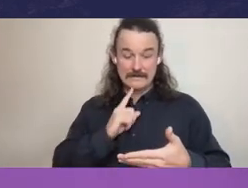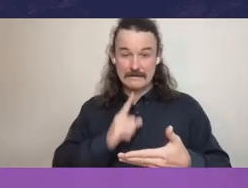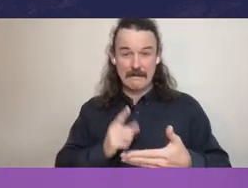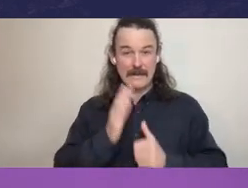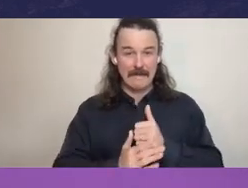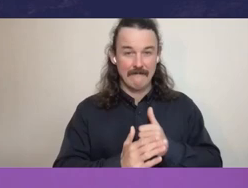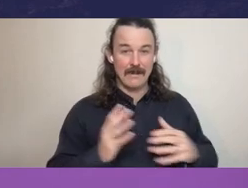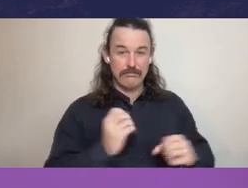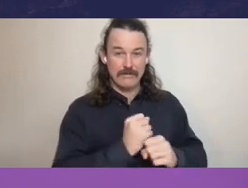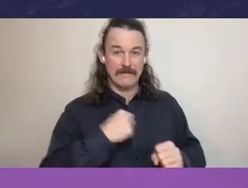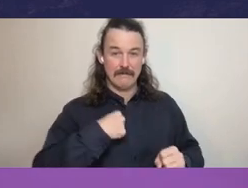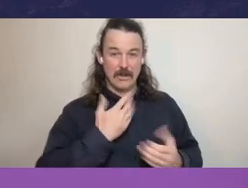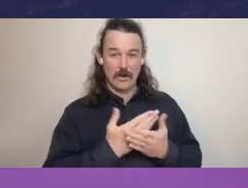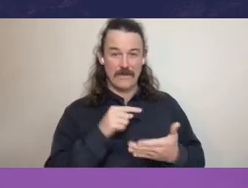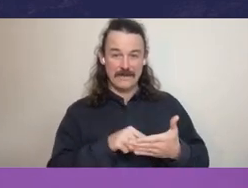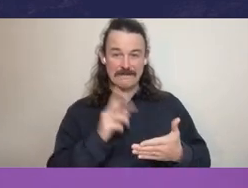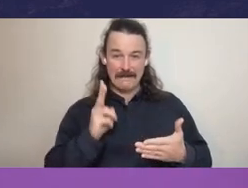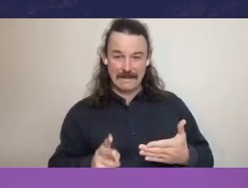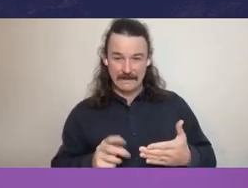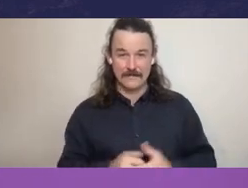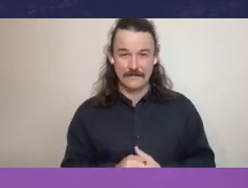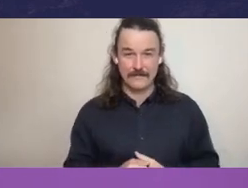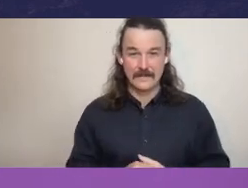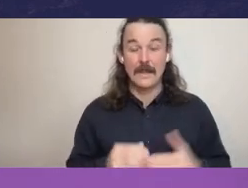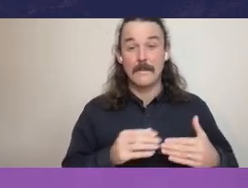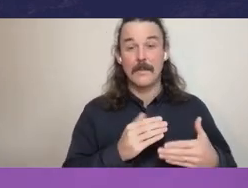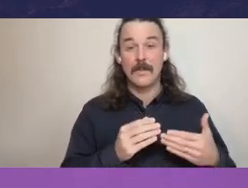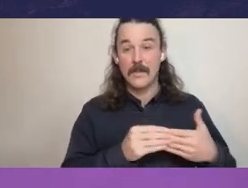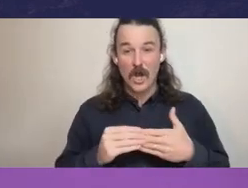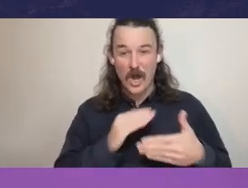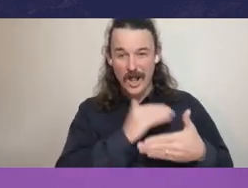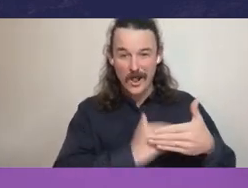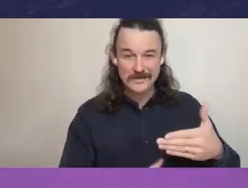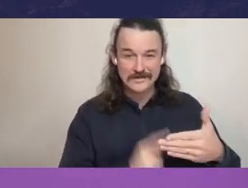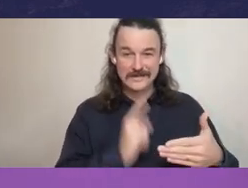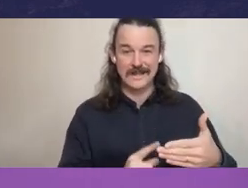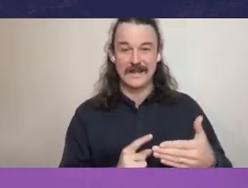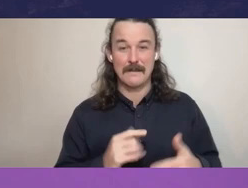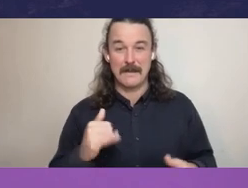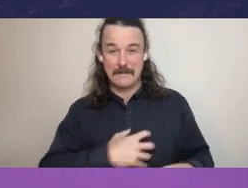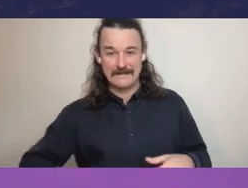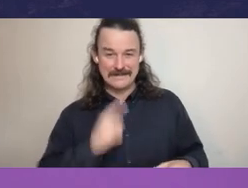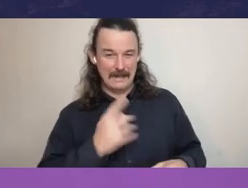kindly say, ‘well, the minister might say that to you because it's not a material matter and they don't need to be briefed on it